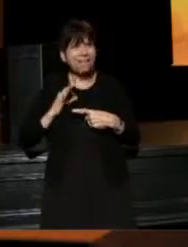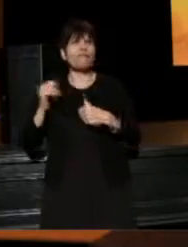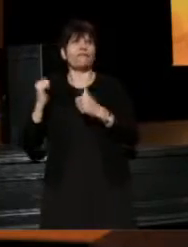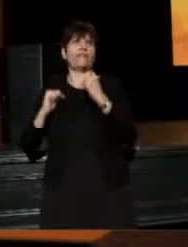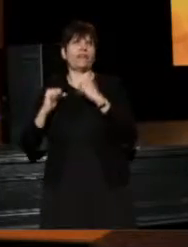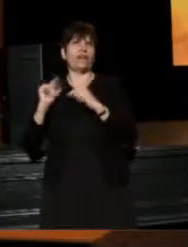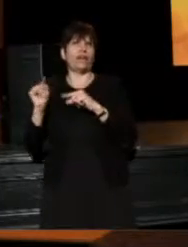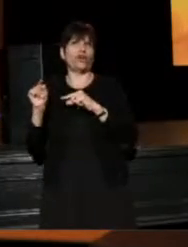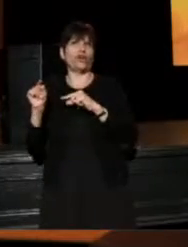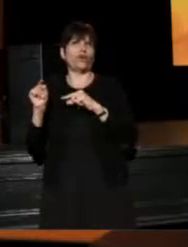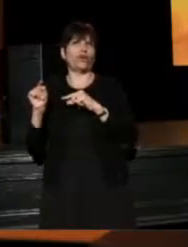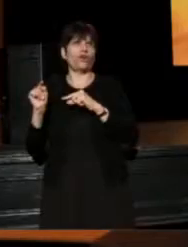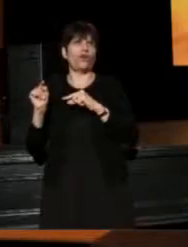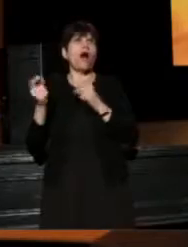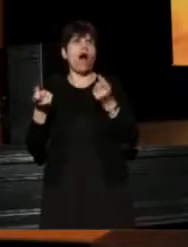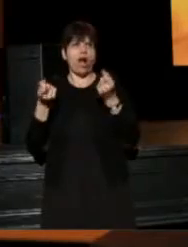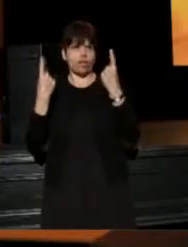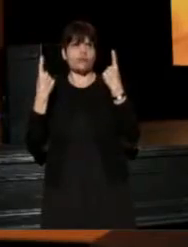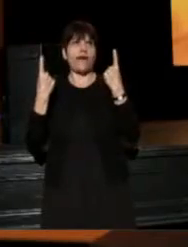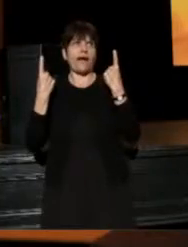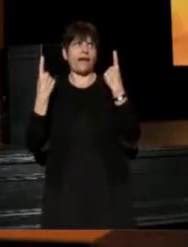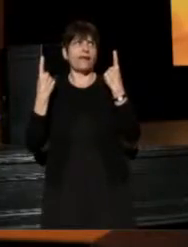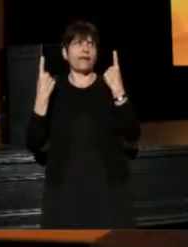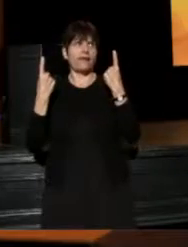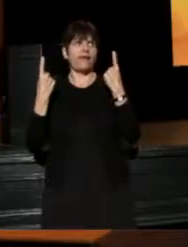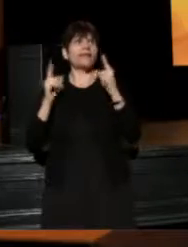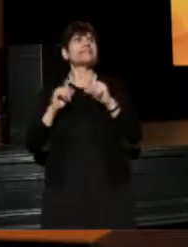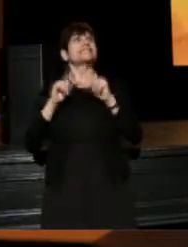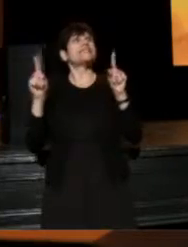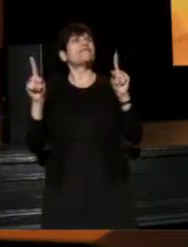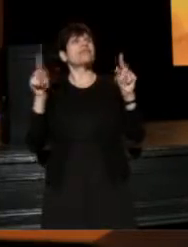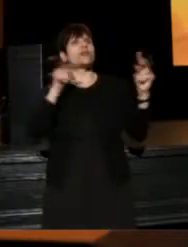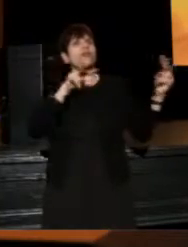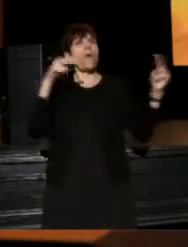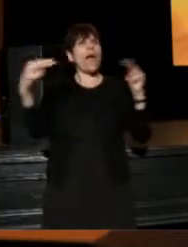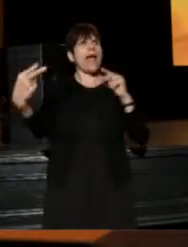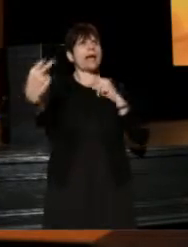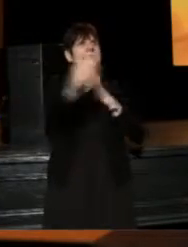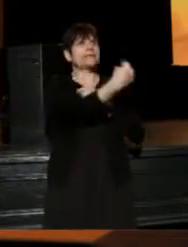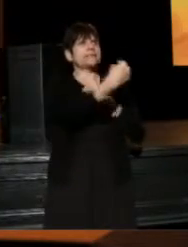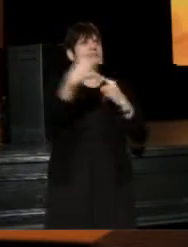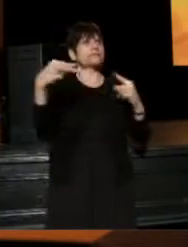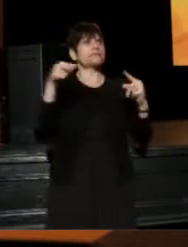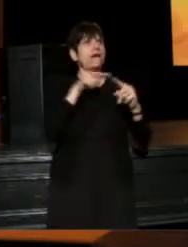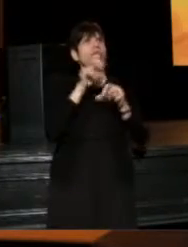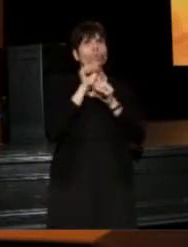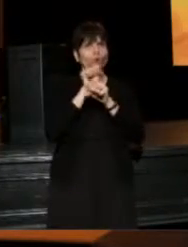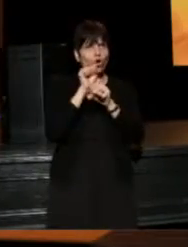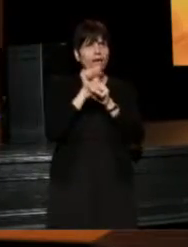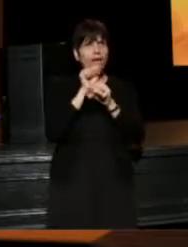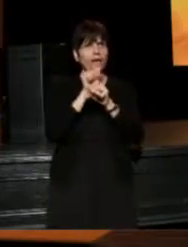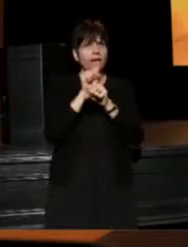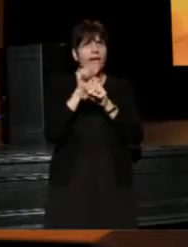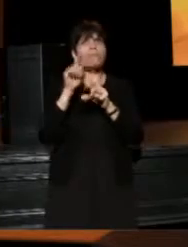understand different ways of working by different artists.